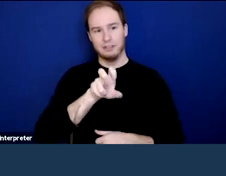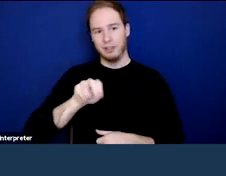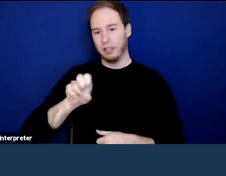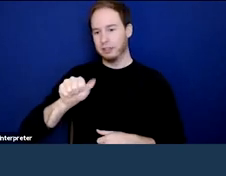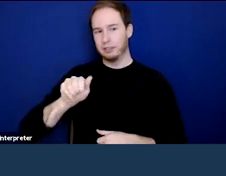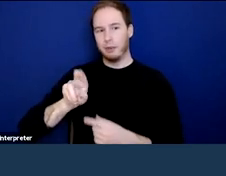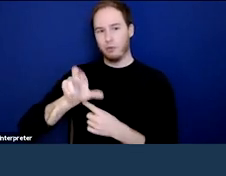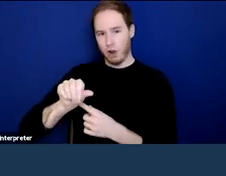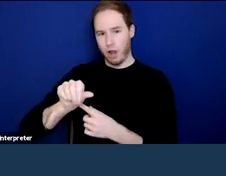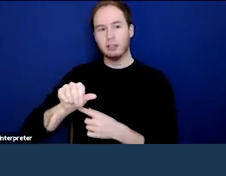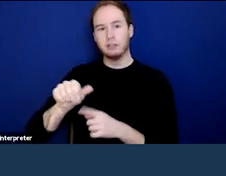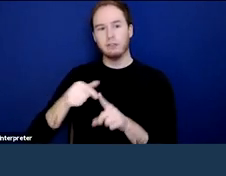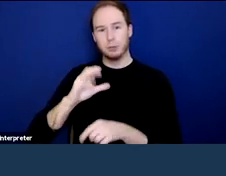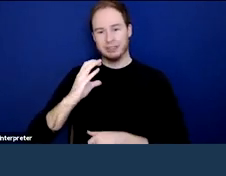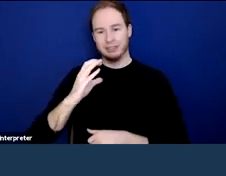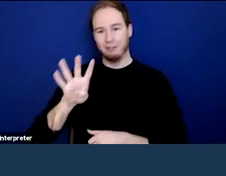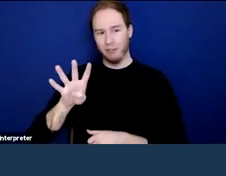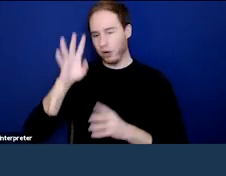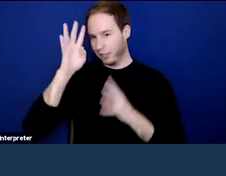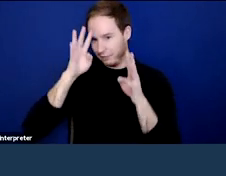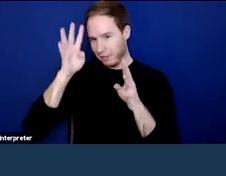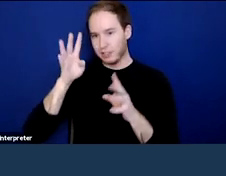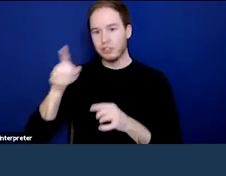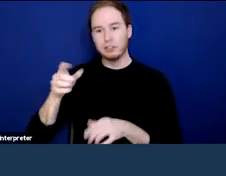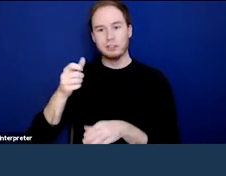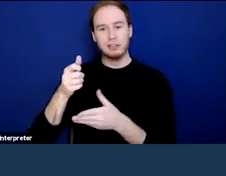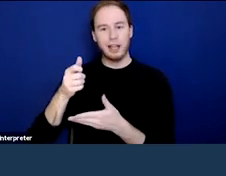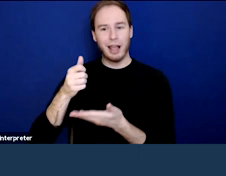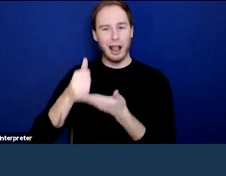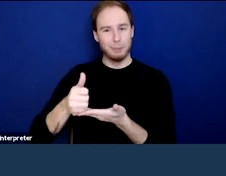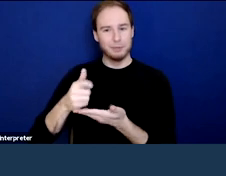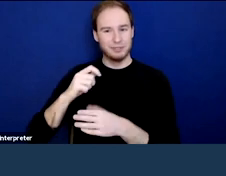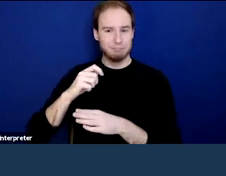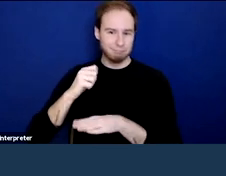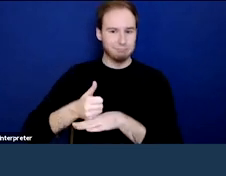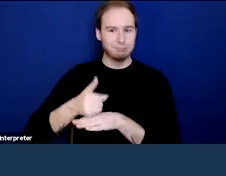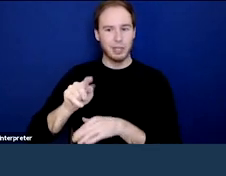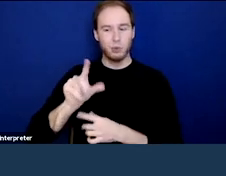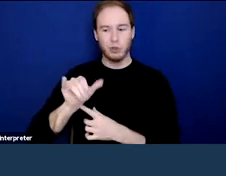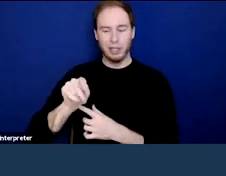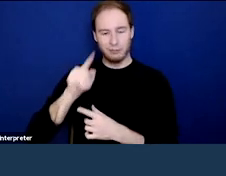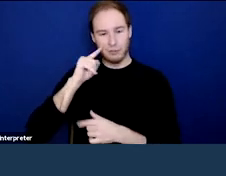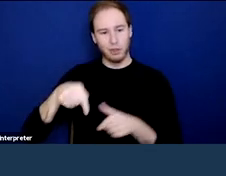from C4 Innovations, who helped develop the toolkit in this webinar. Also, Joel "JC" Smith,